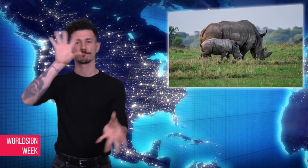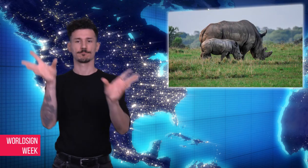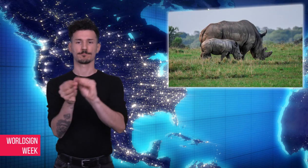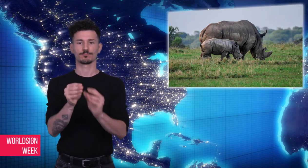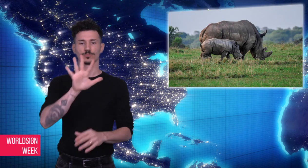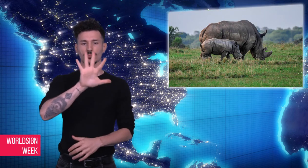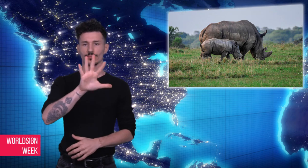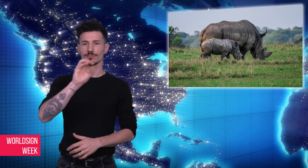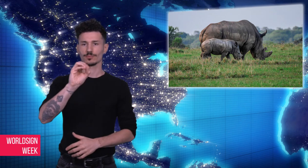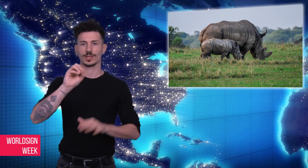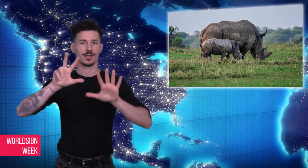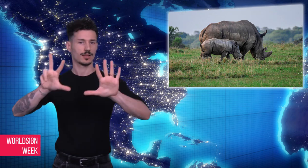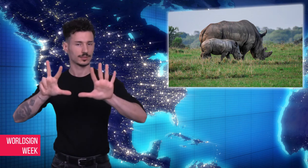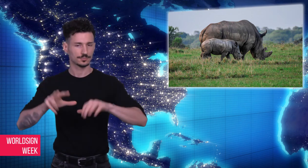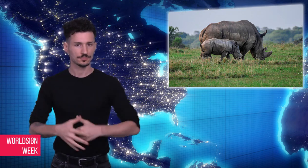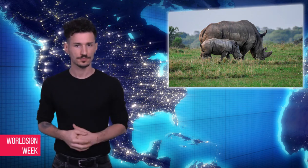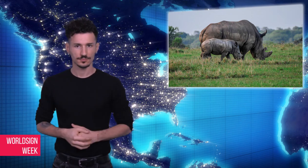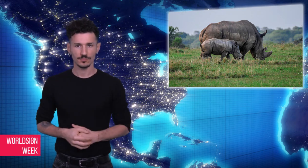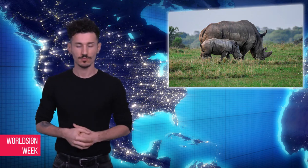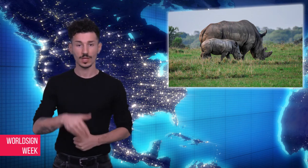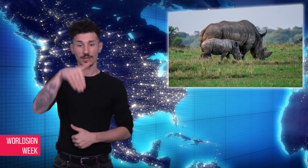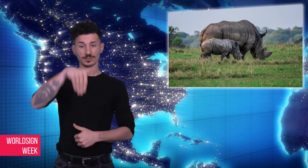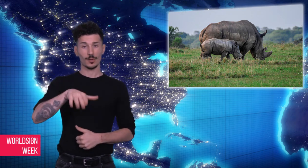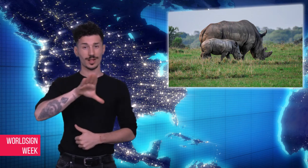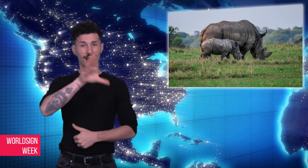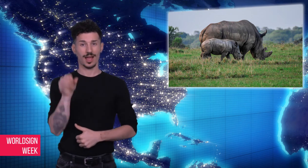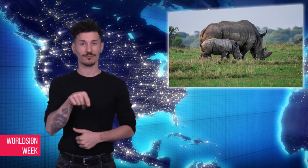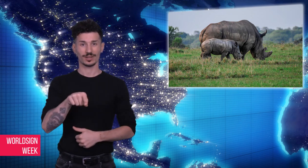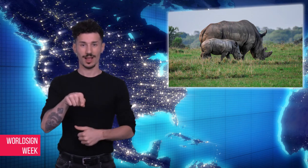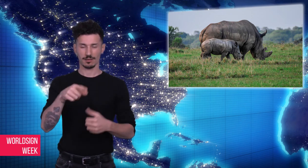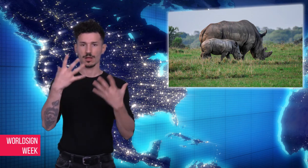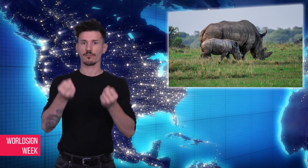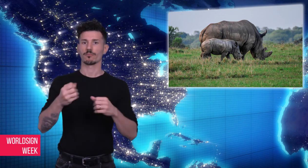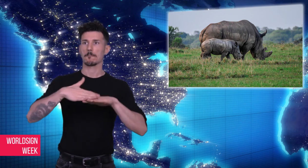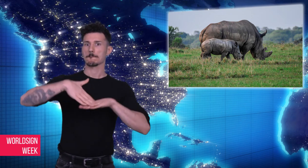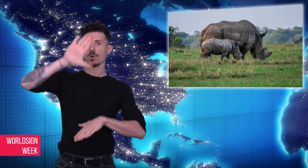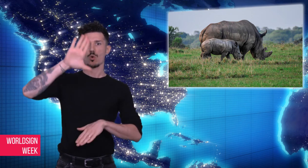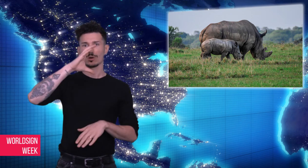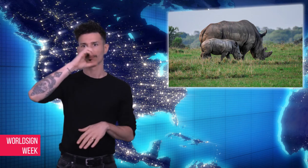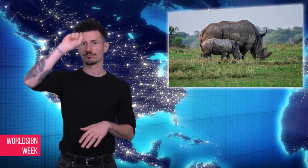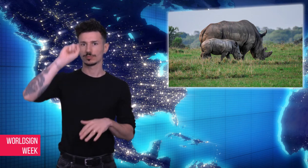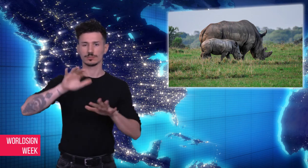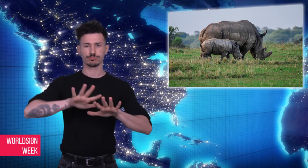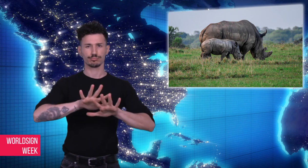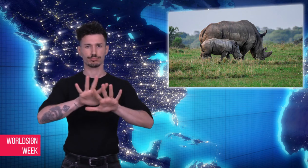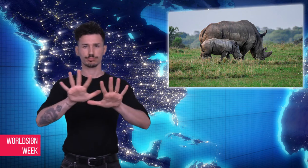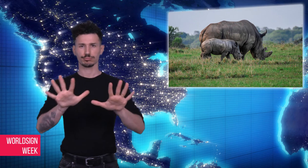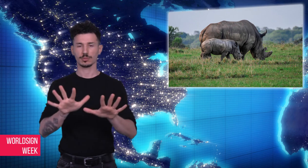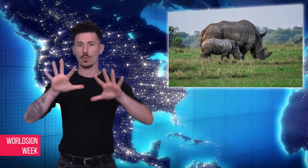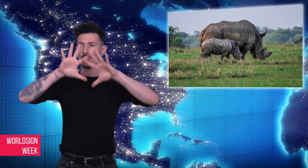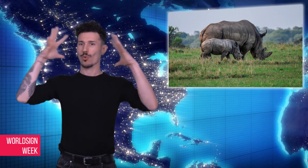2017. This represents total of 508 dead rhinos. South Africa